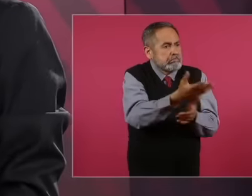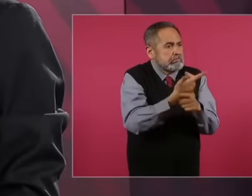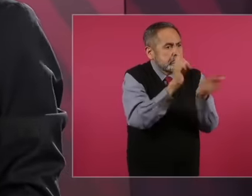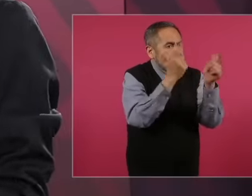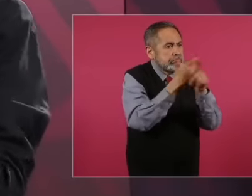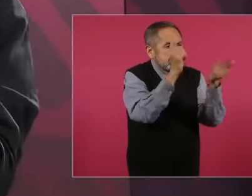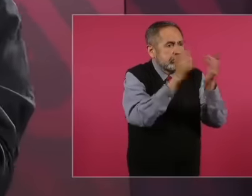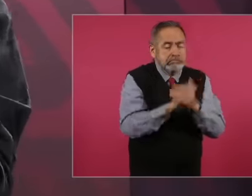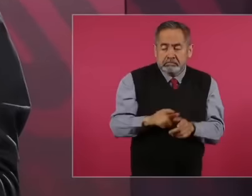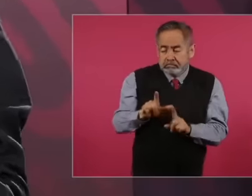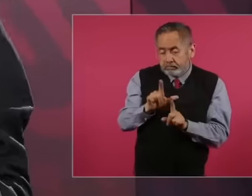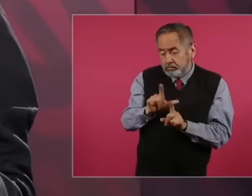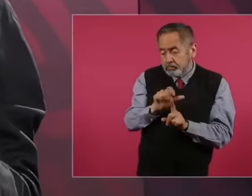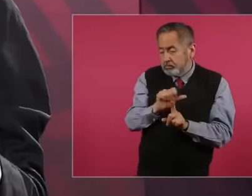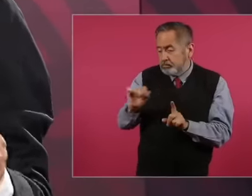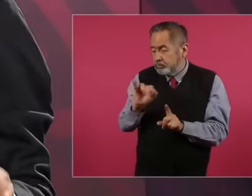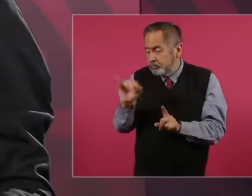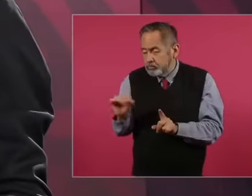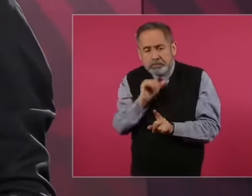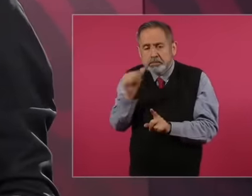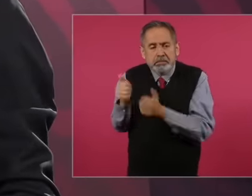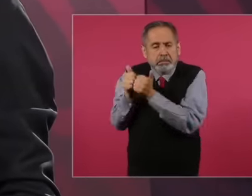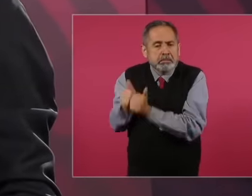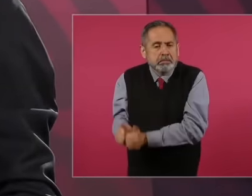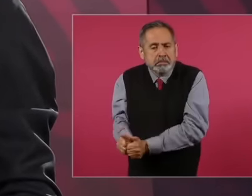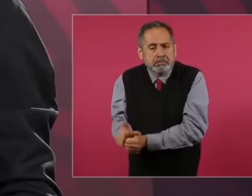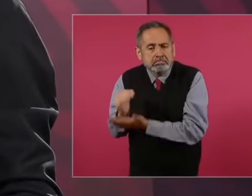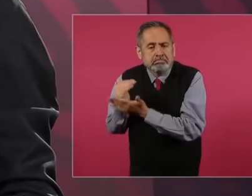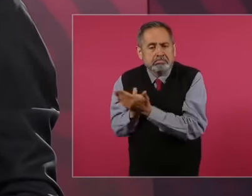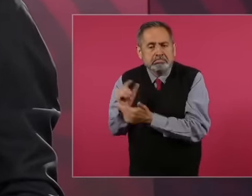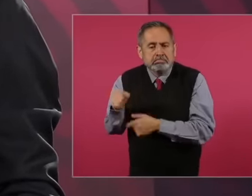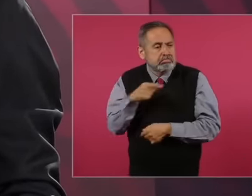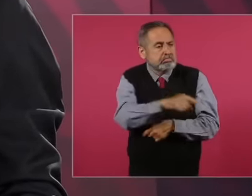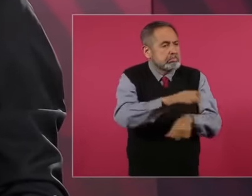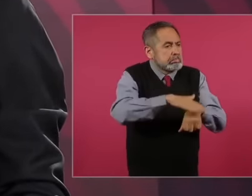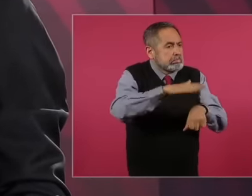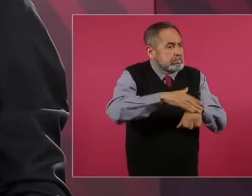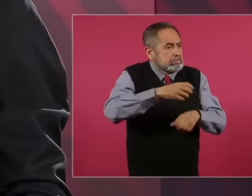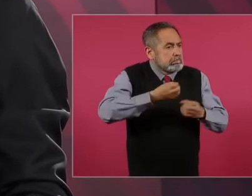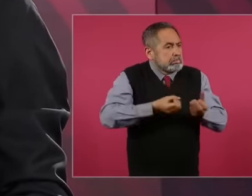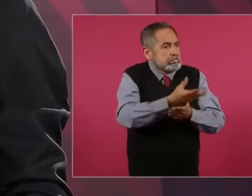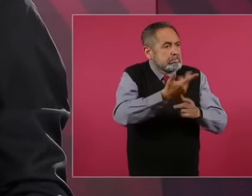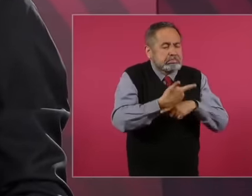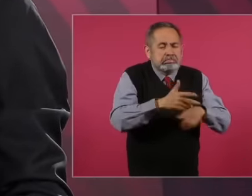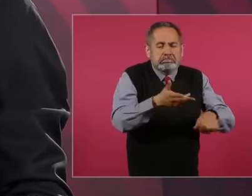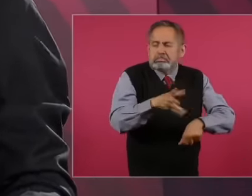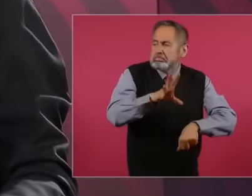than from Monday to Thursday but in a